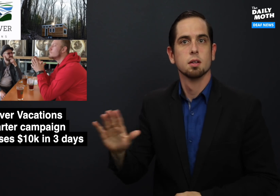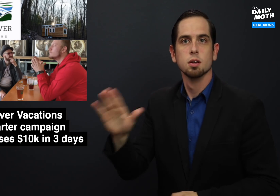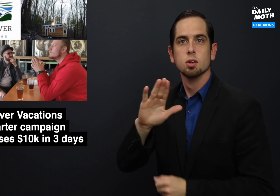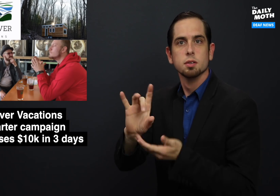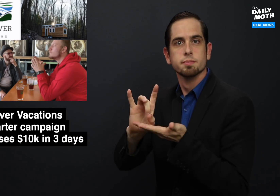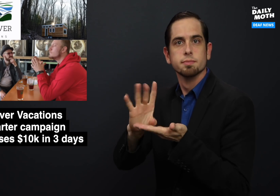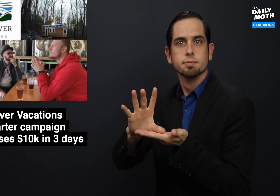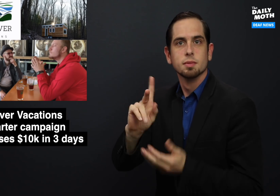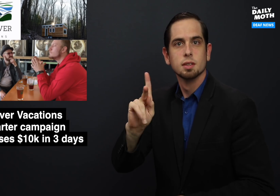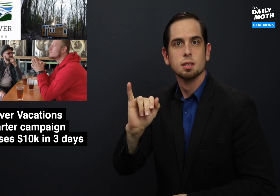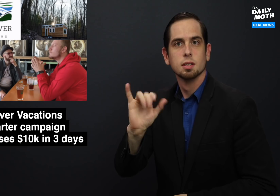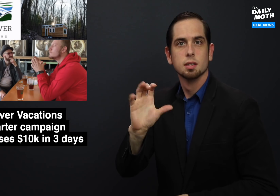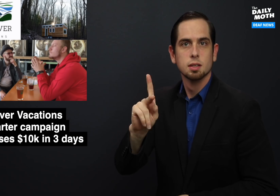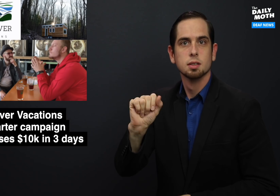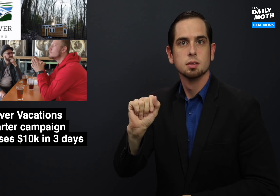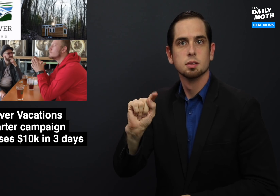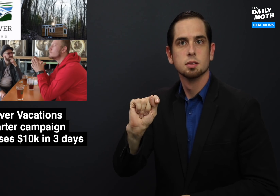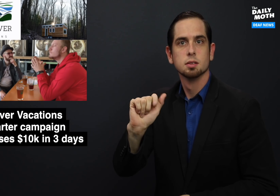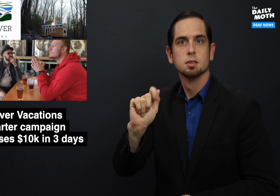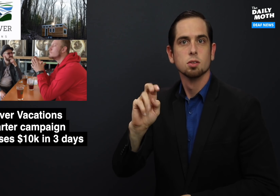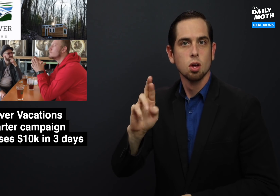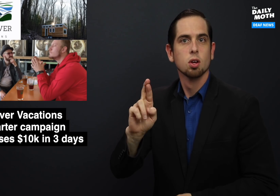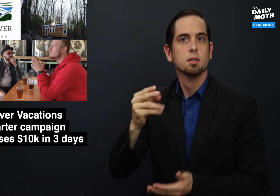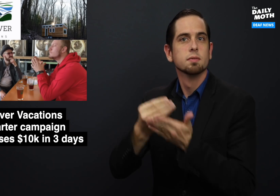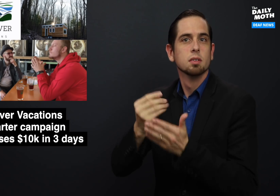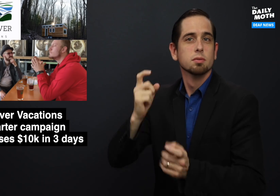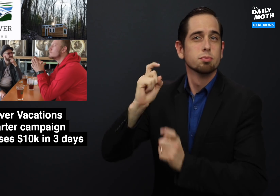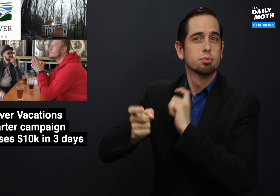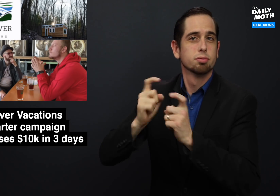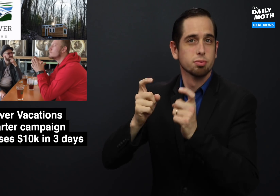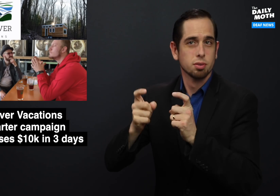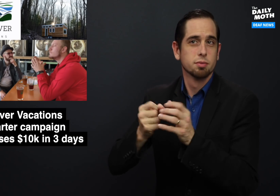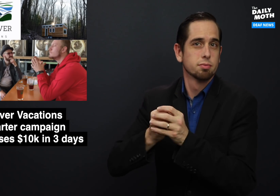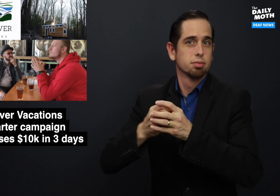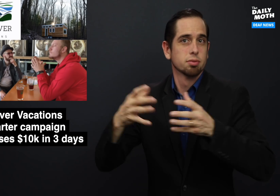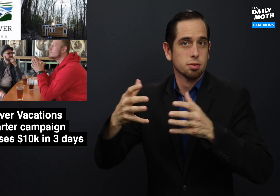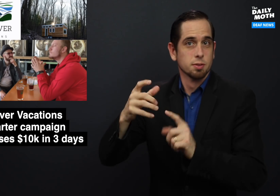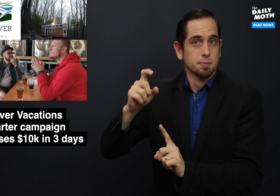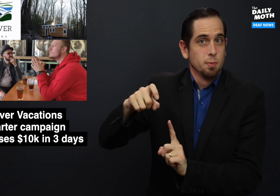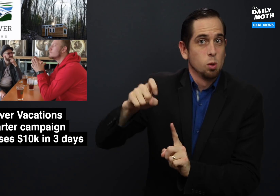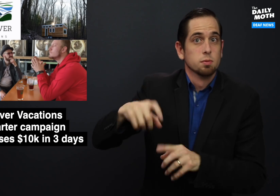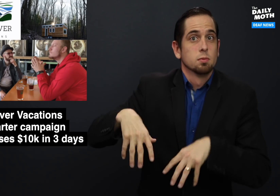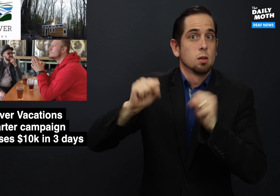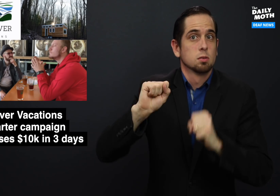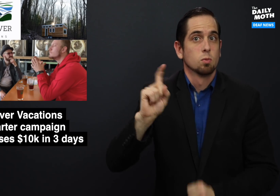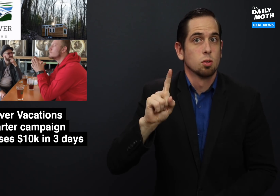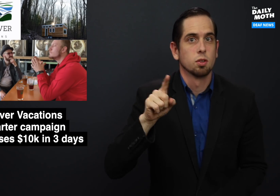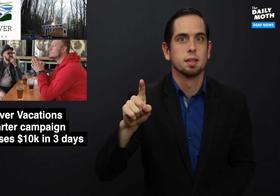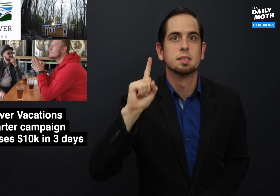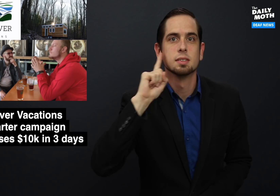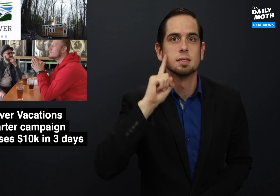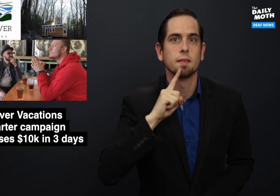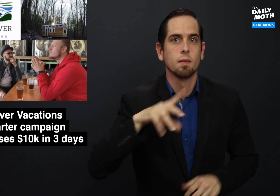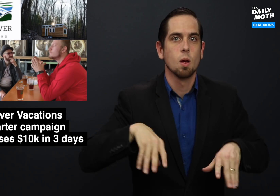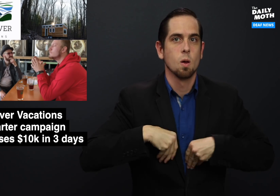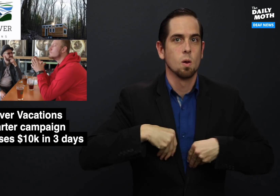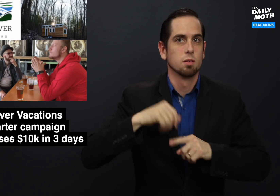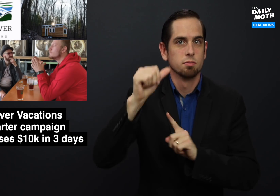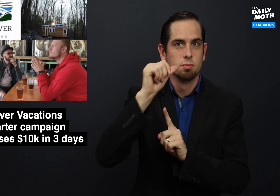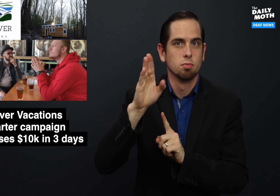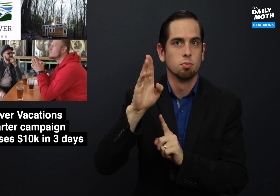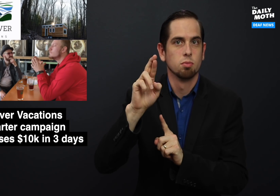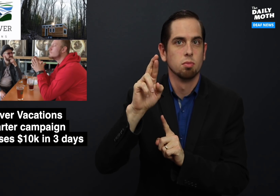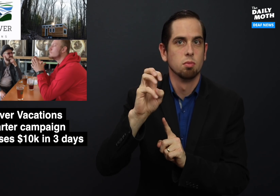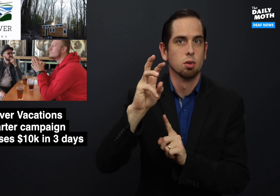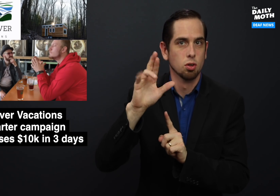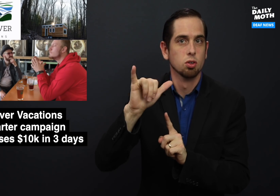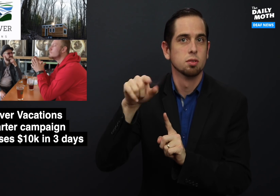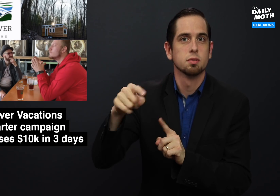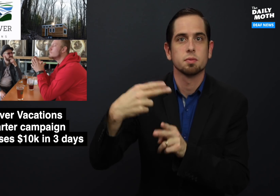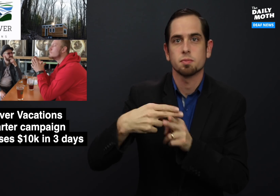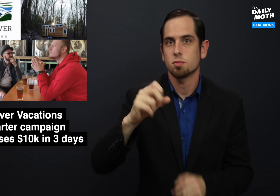their Kickstarter campaign at a Deaf-owned brewery,